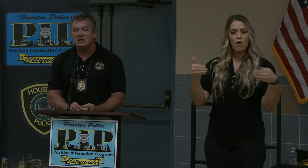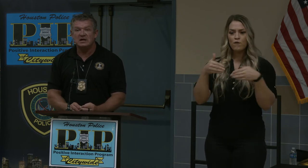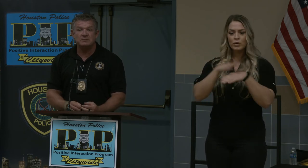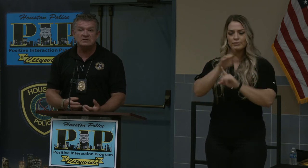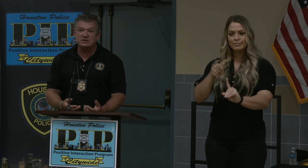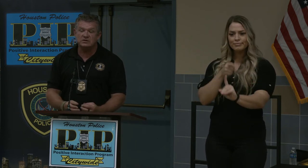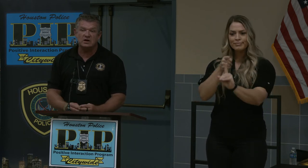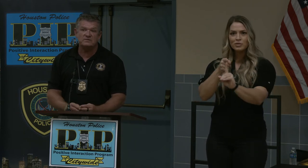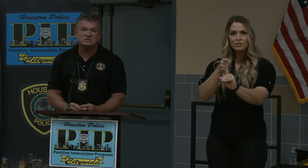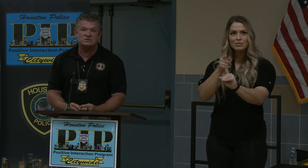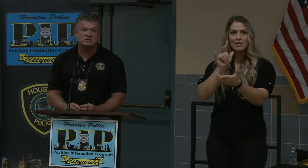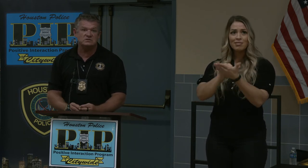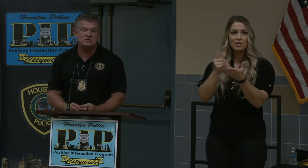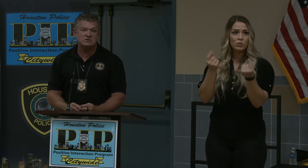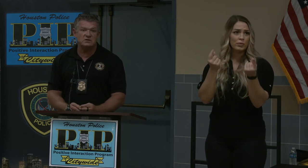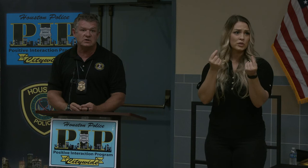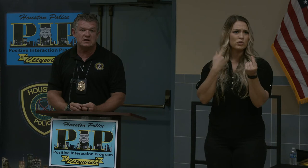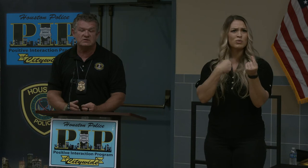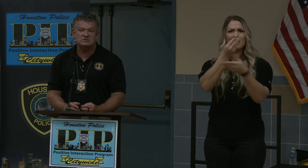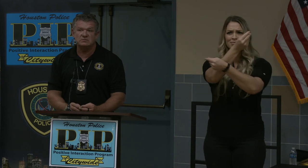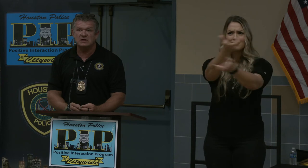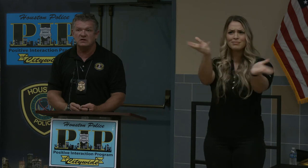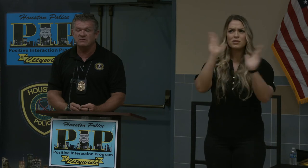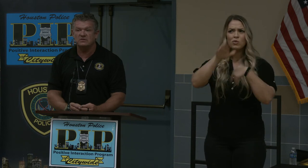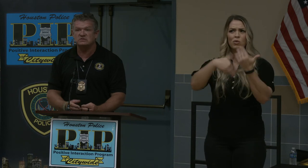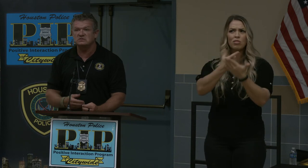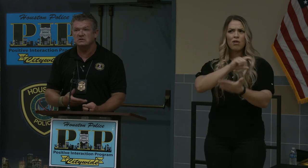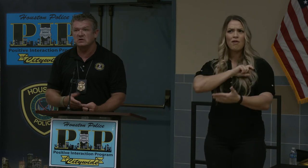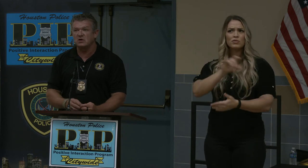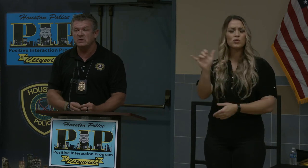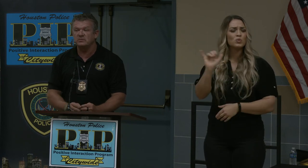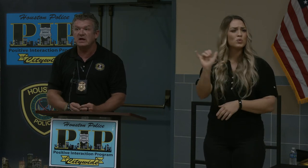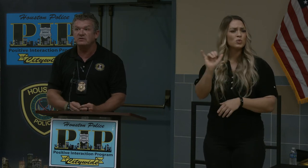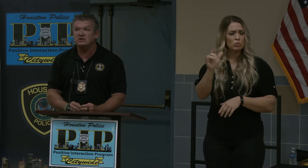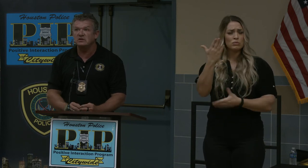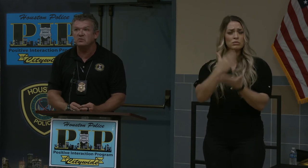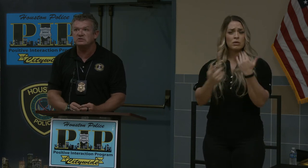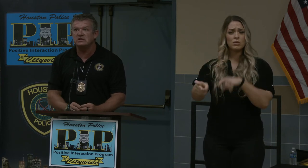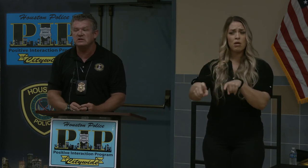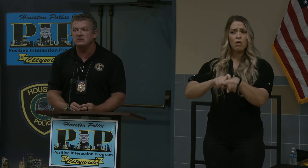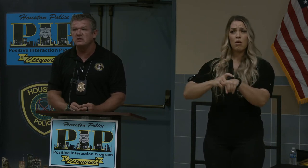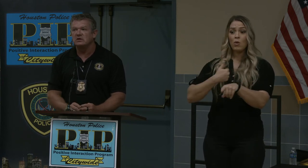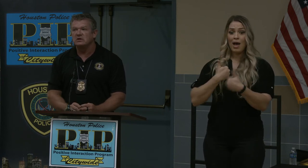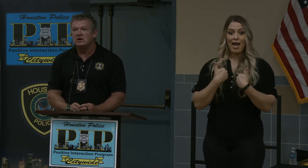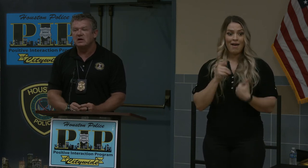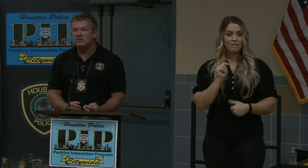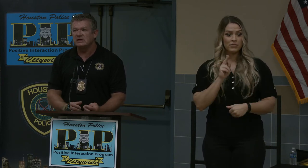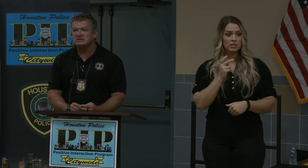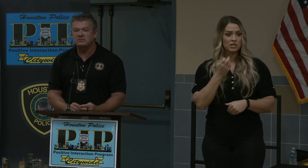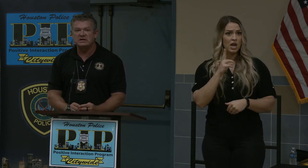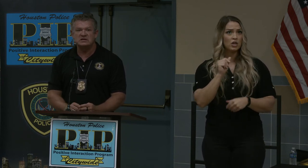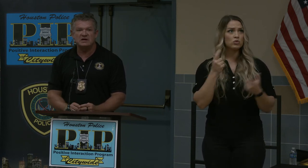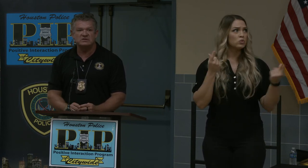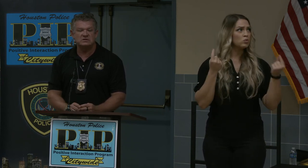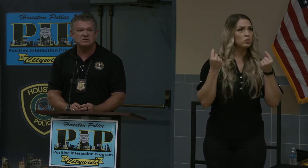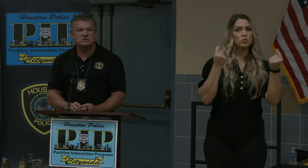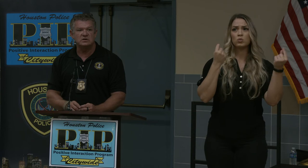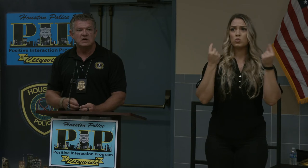and I've been telling officers this, too, I have officers call me up. I have a Tundra, what should I do? I have a Tundra, too.